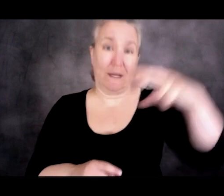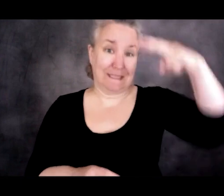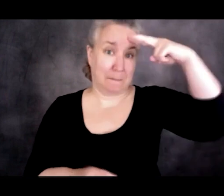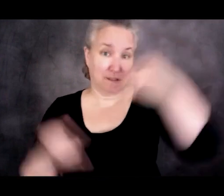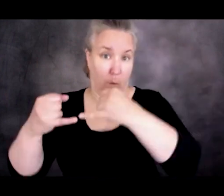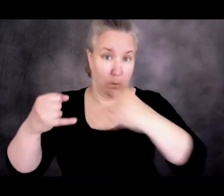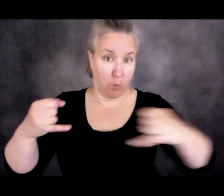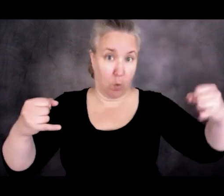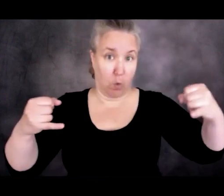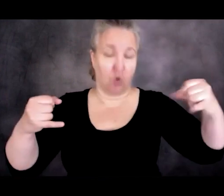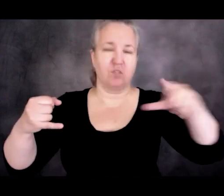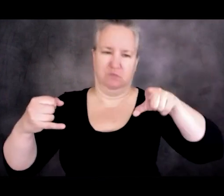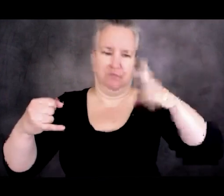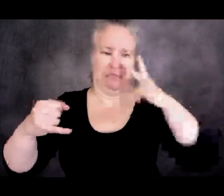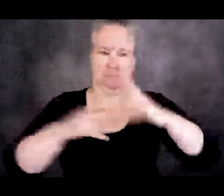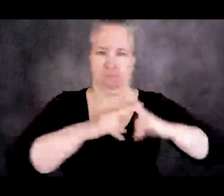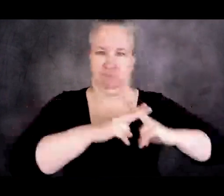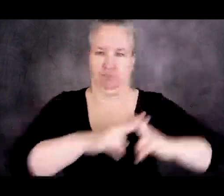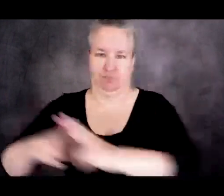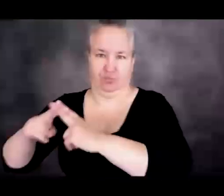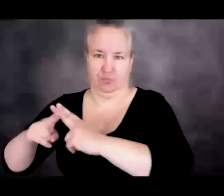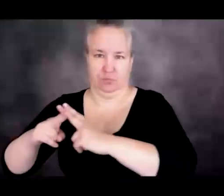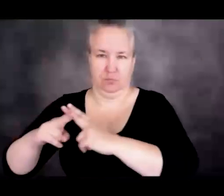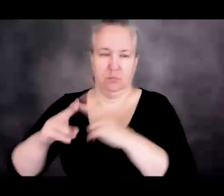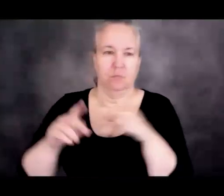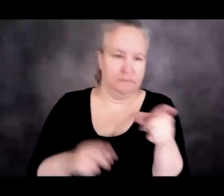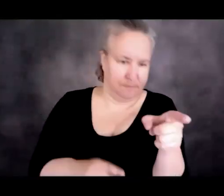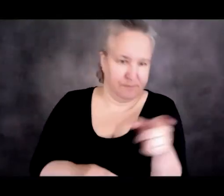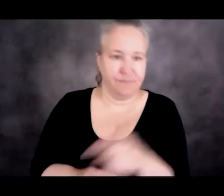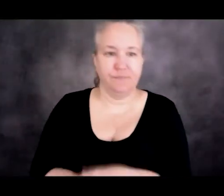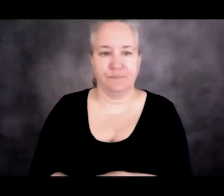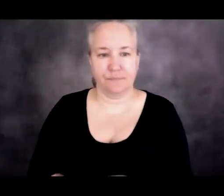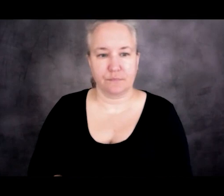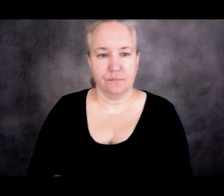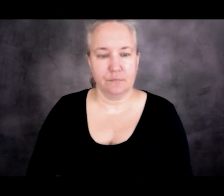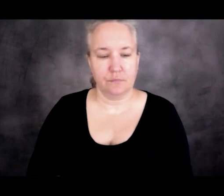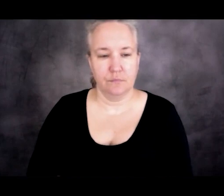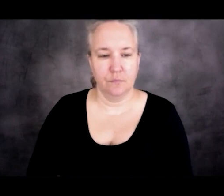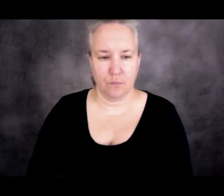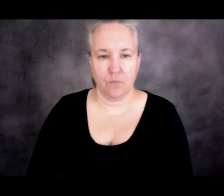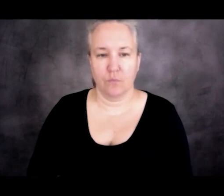And so there's been a hardening of the US-Mexico border